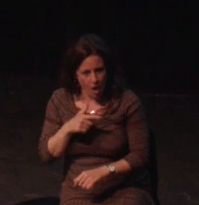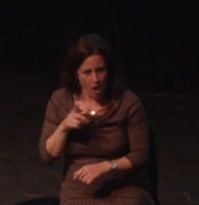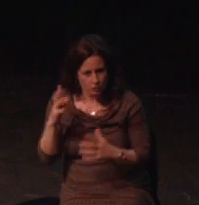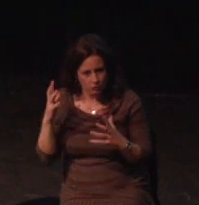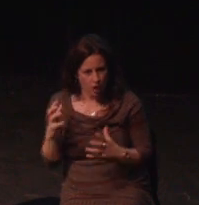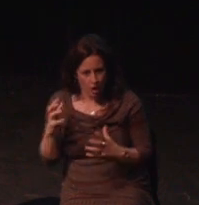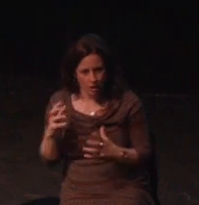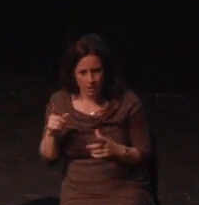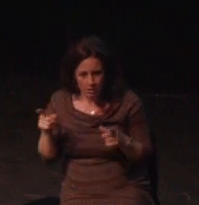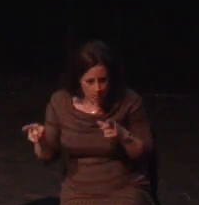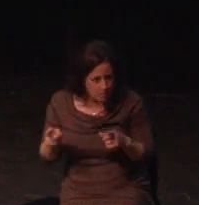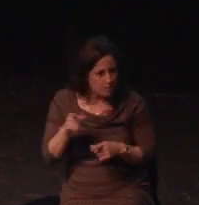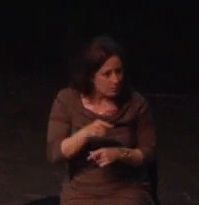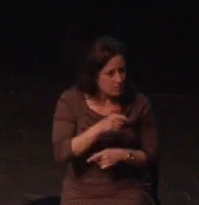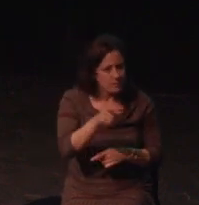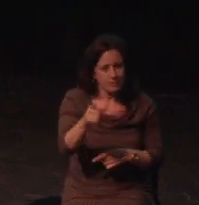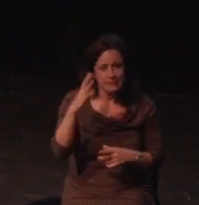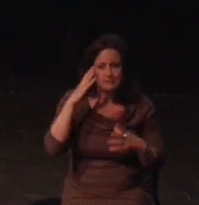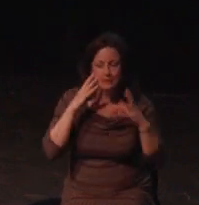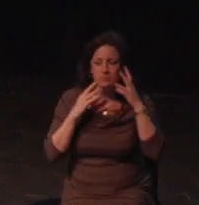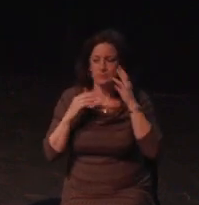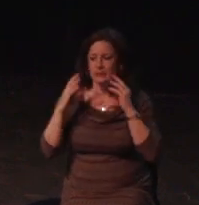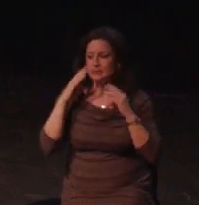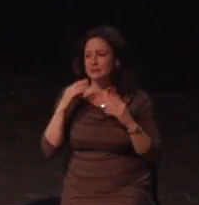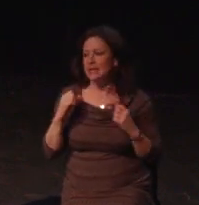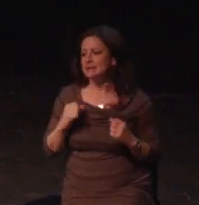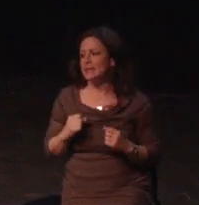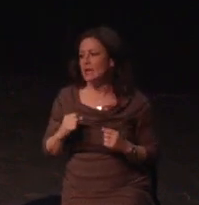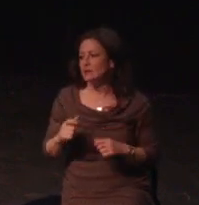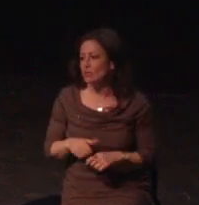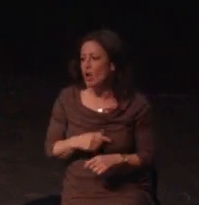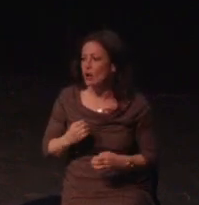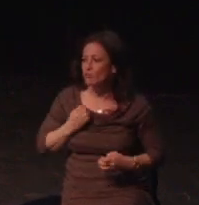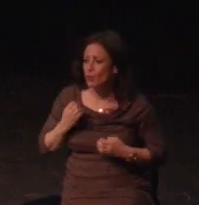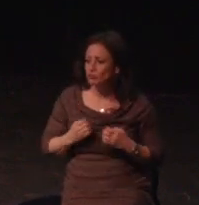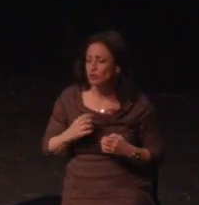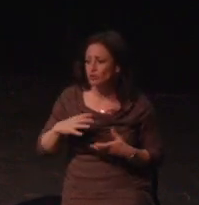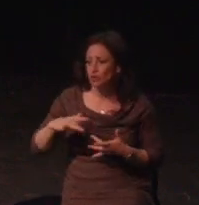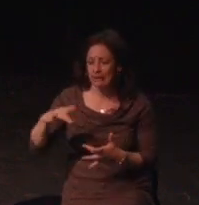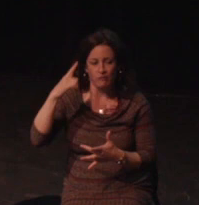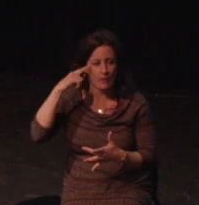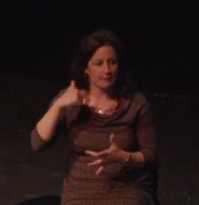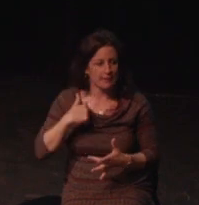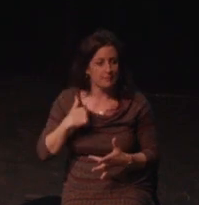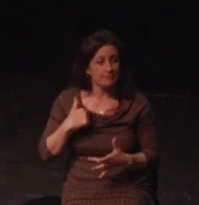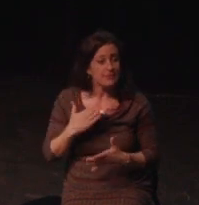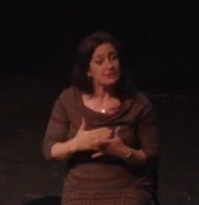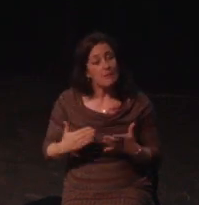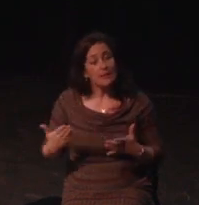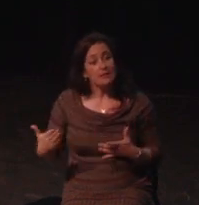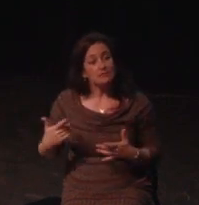from the sequels, to Bubble Bobble and TimeSplitters. Even during times where I was so busy that I was working and rather